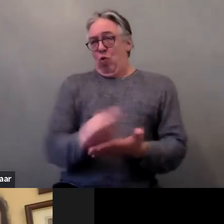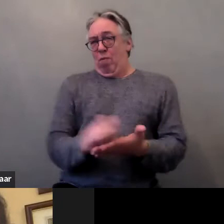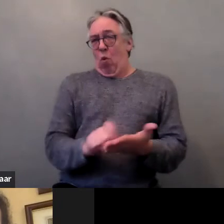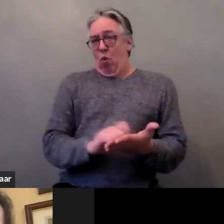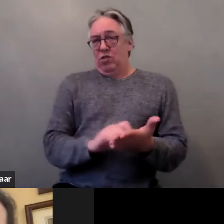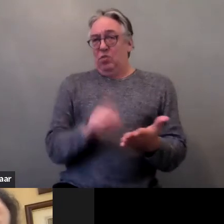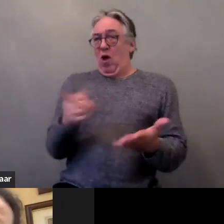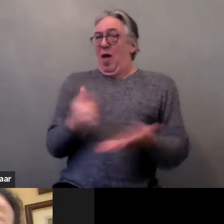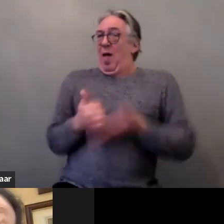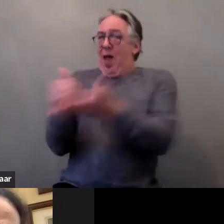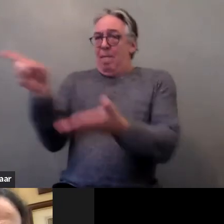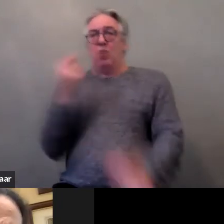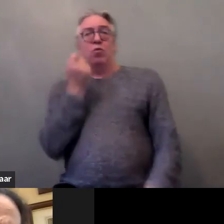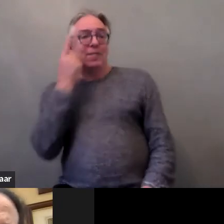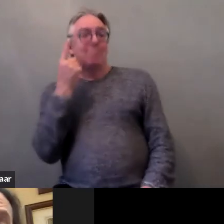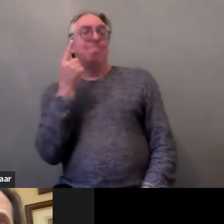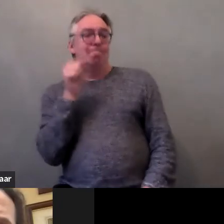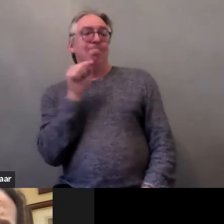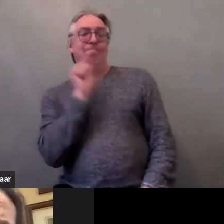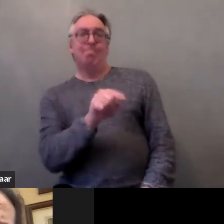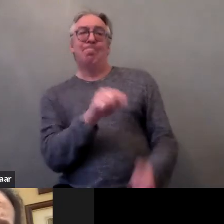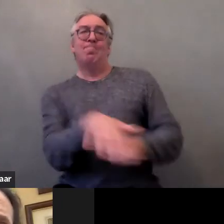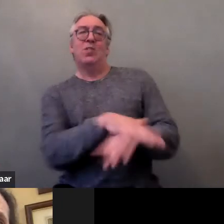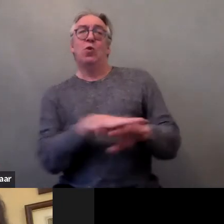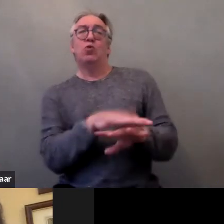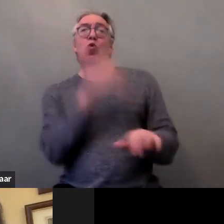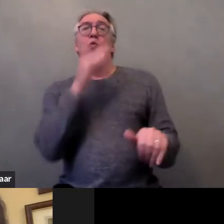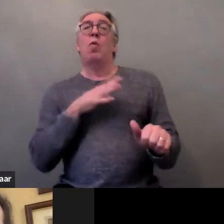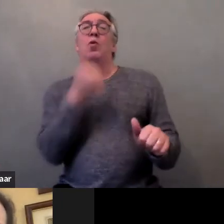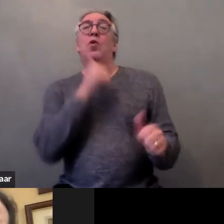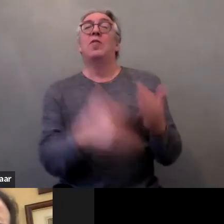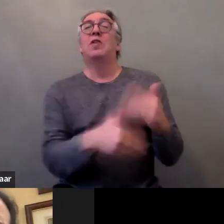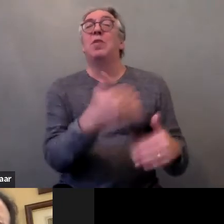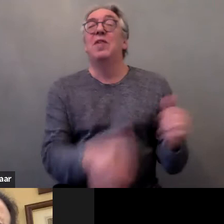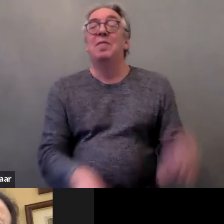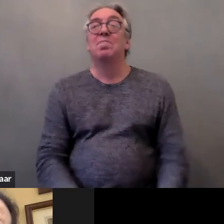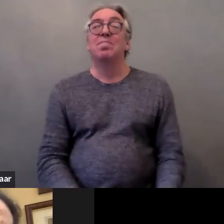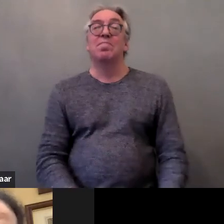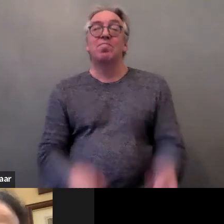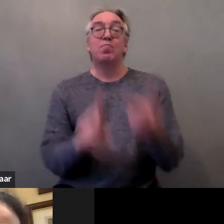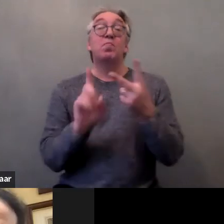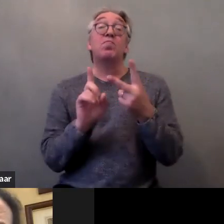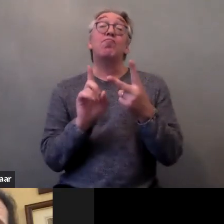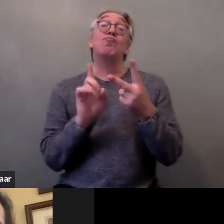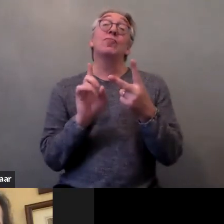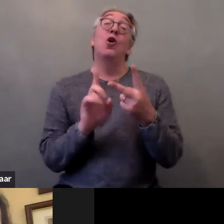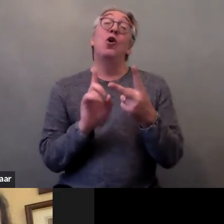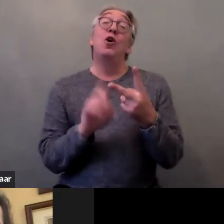the situation of women and girls with disabilities. I’d like also to take this opportunity to express my gratitude